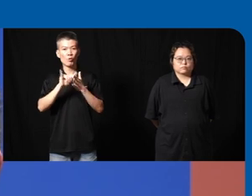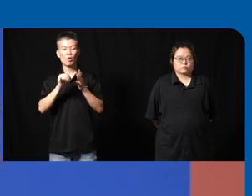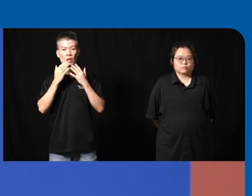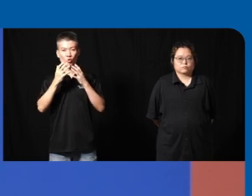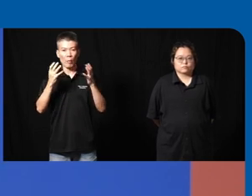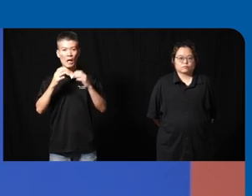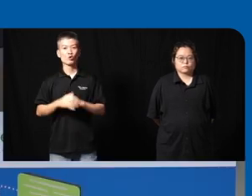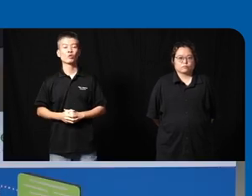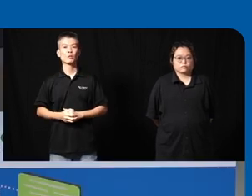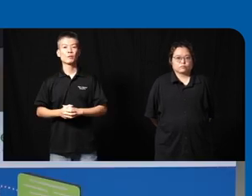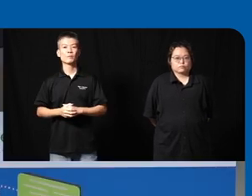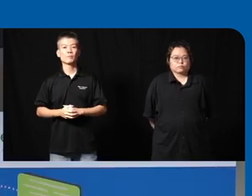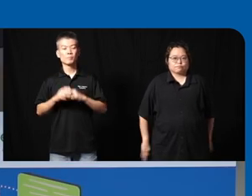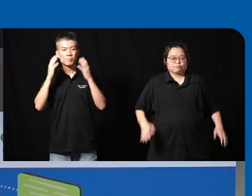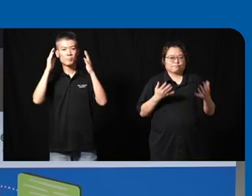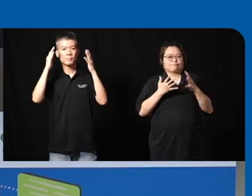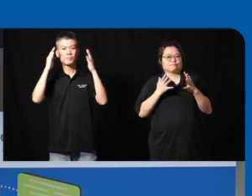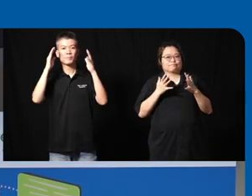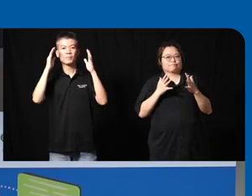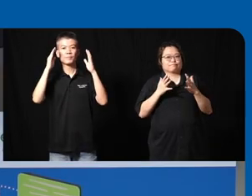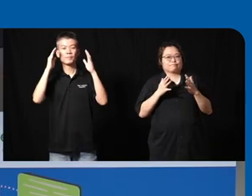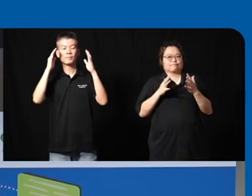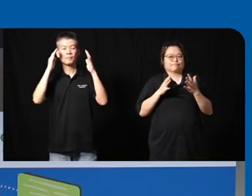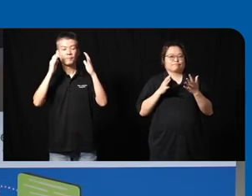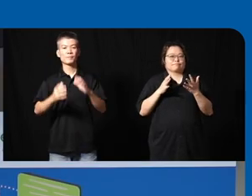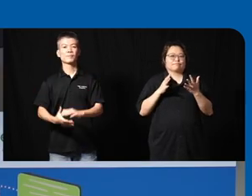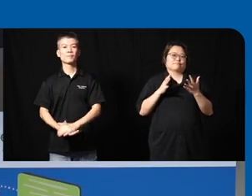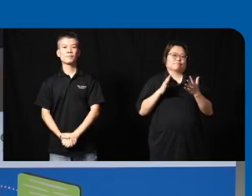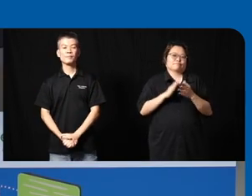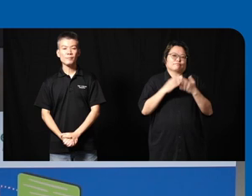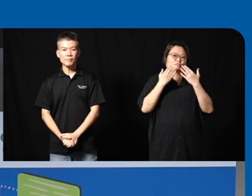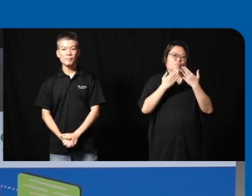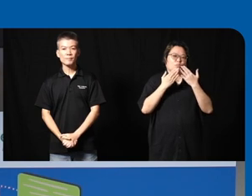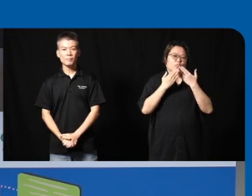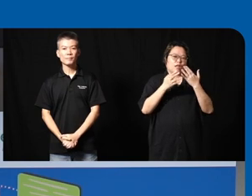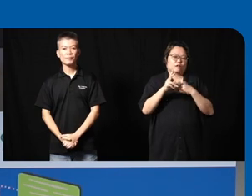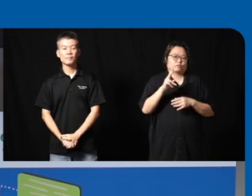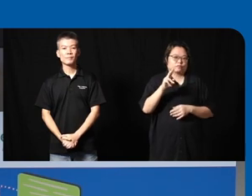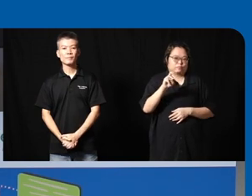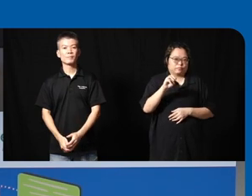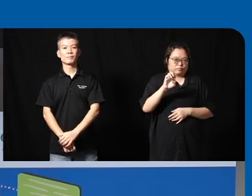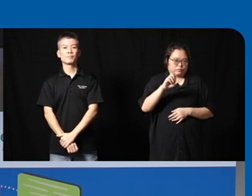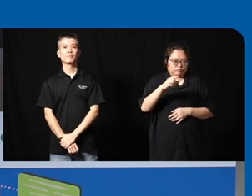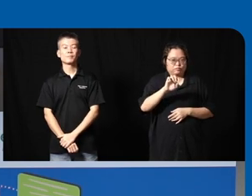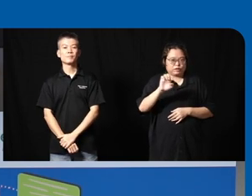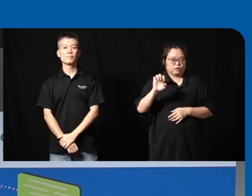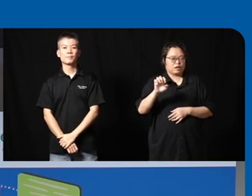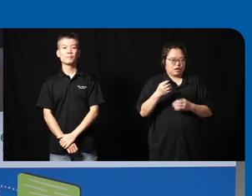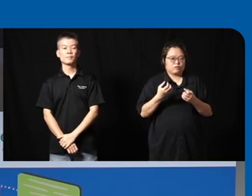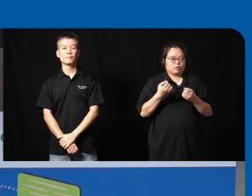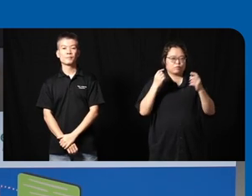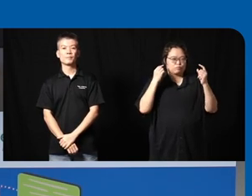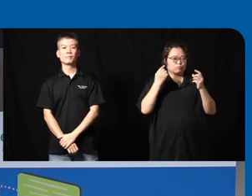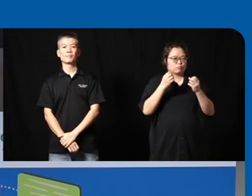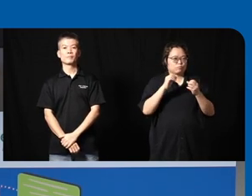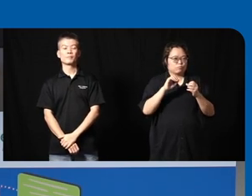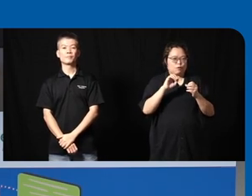much thanks M I'm sure there will be a lot of questions in your mind let's hold on those